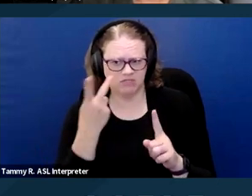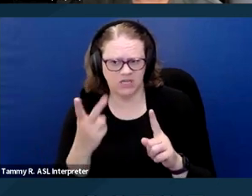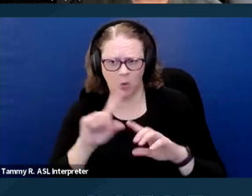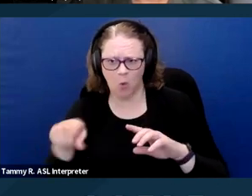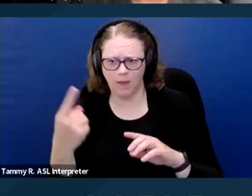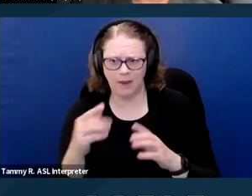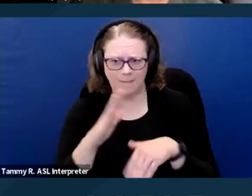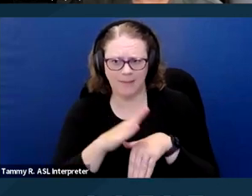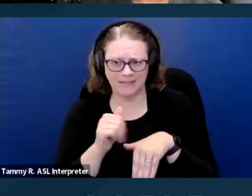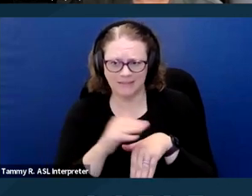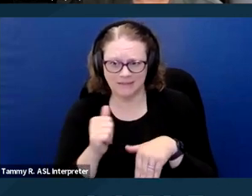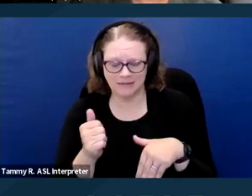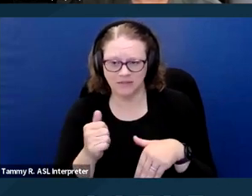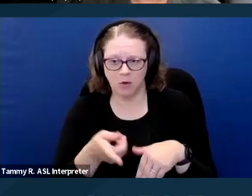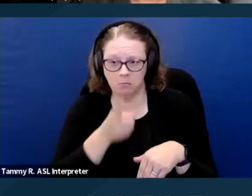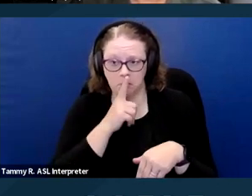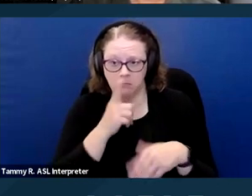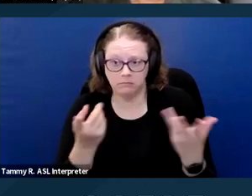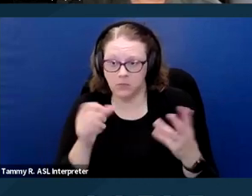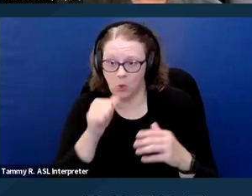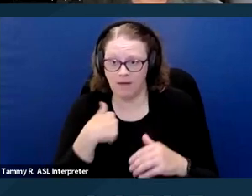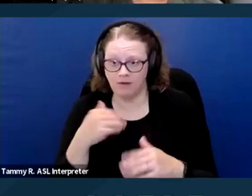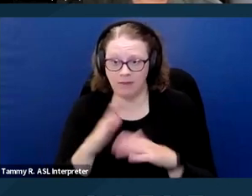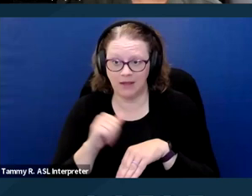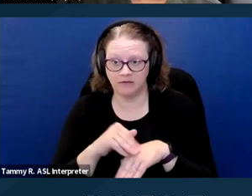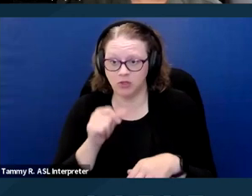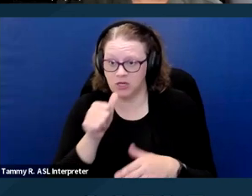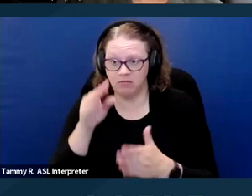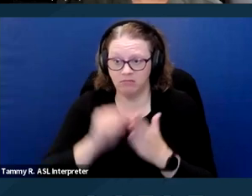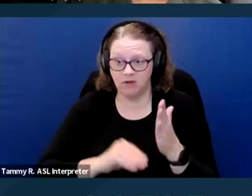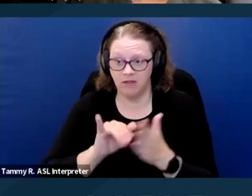So she did not complete that part of the application. In the case, the court found